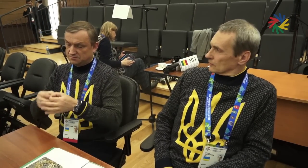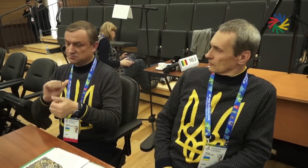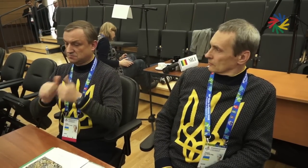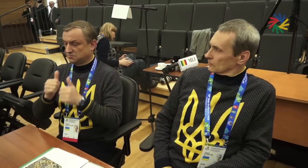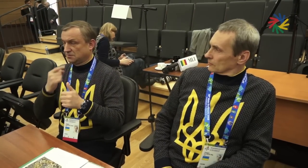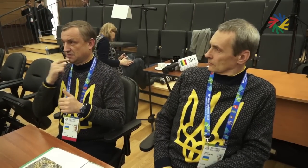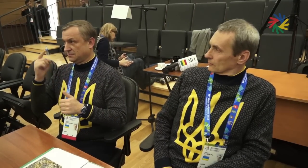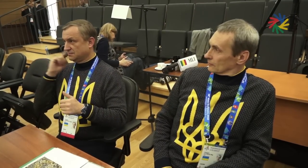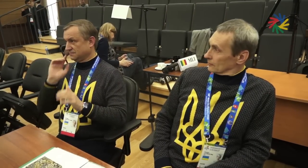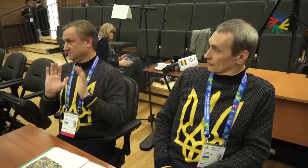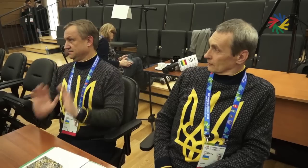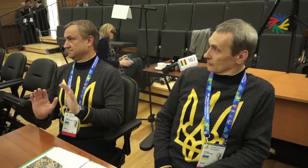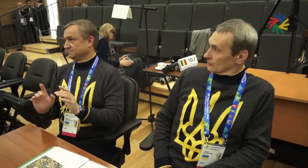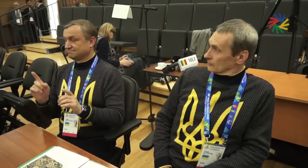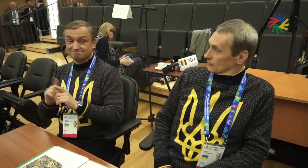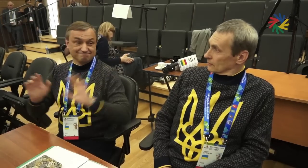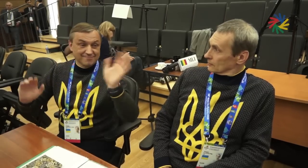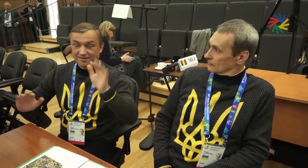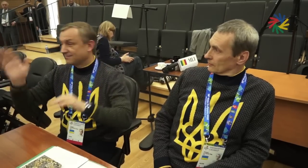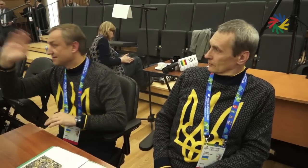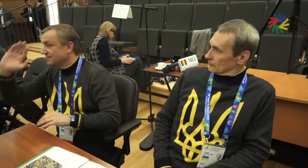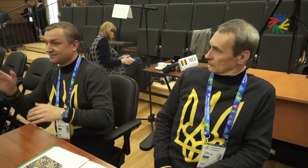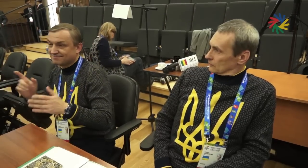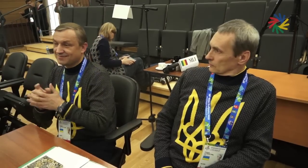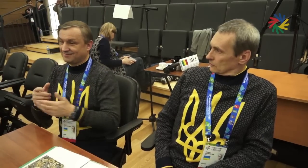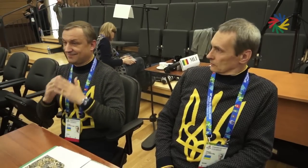like a family within the world of Deaf sports because it is where we meet, socialize